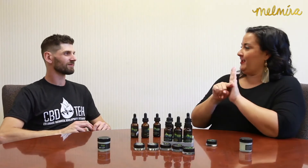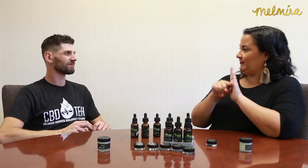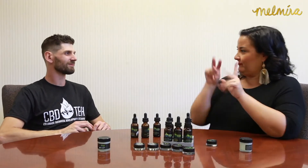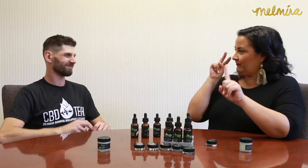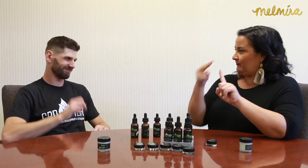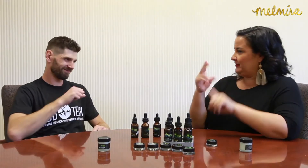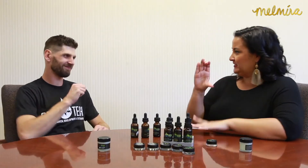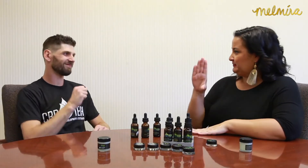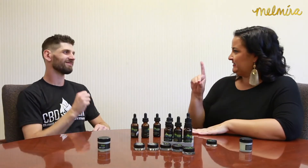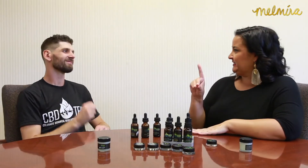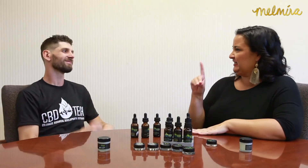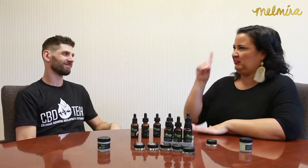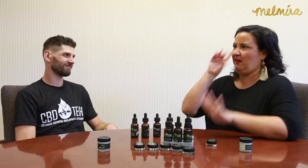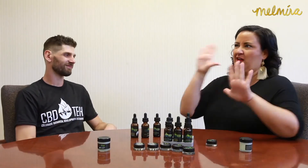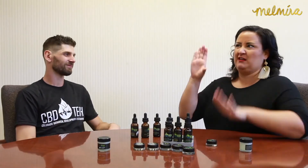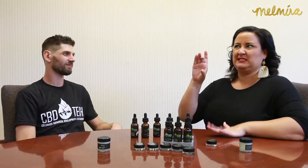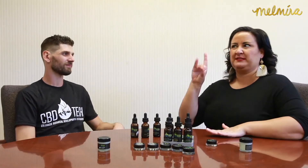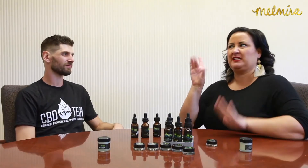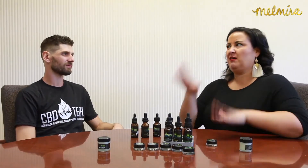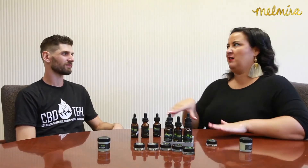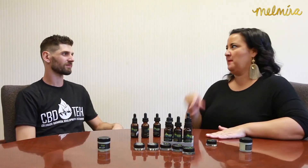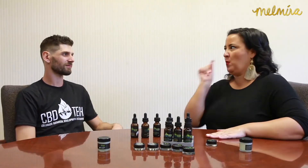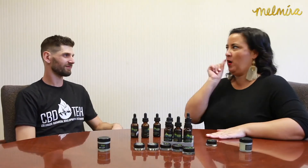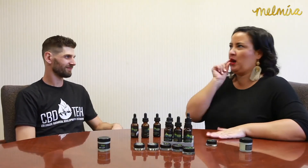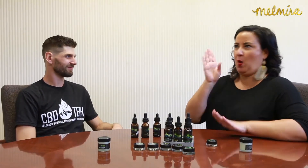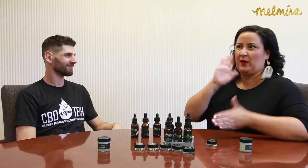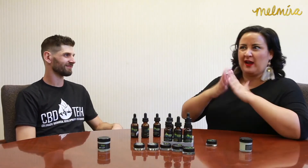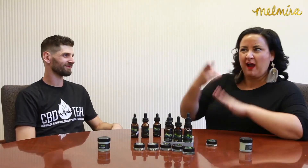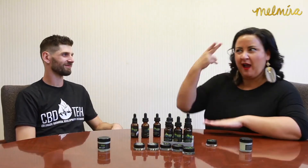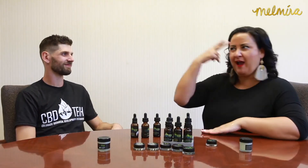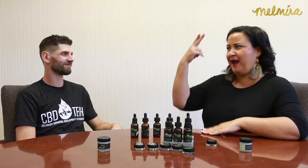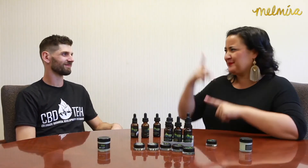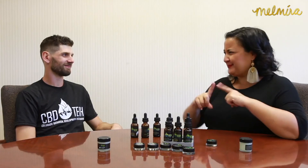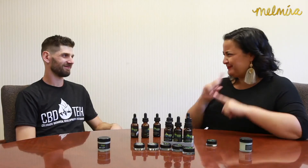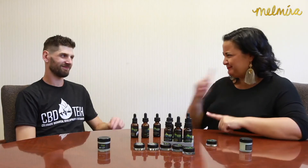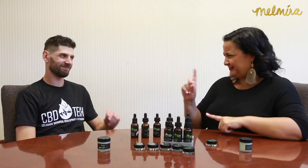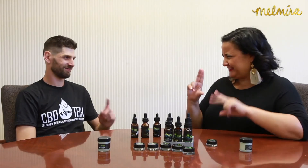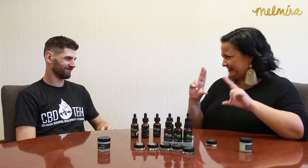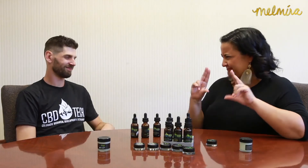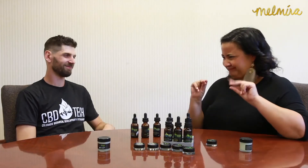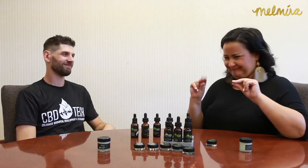There are people out there who still have a negative perception of CBD. When they think of CBD, they think of weed and getting high,